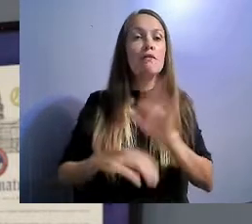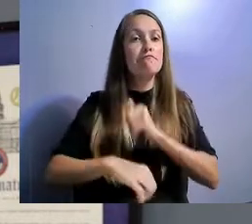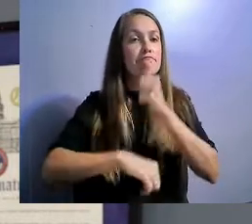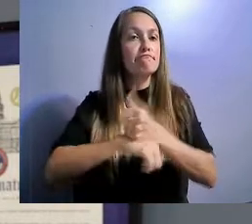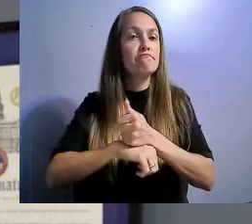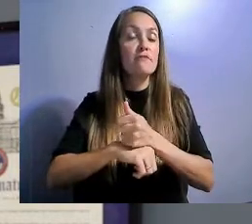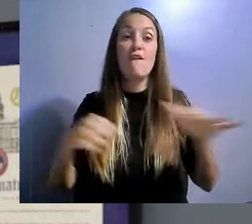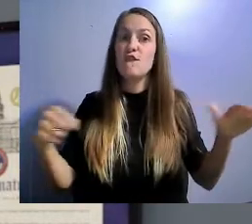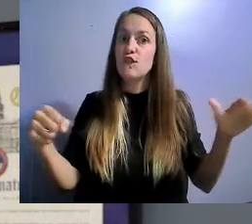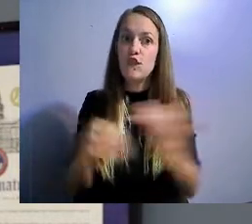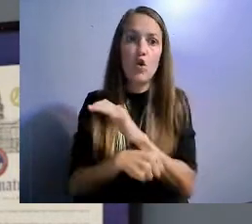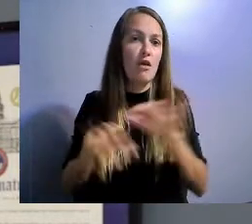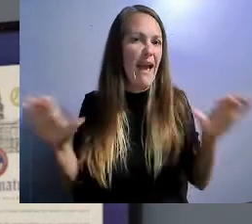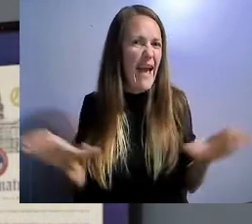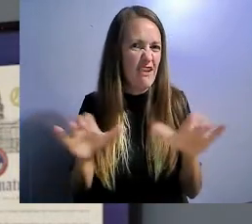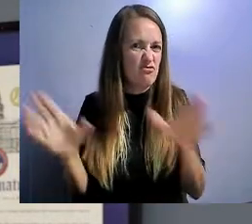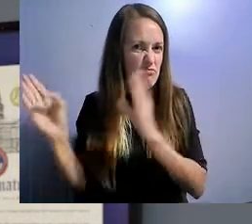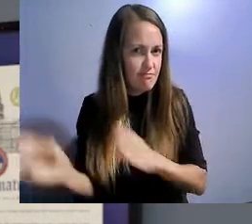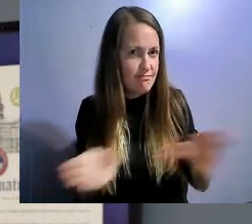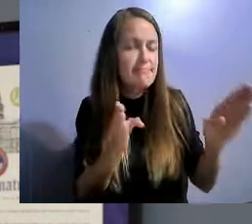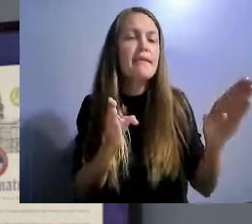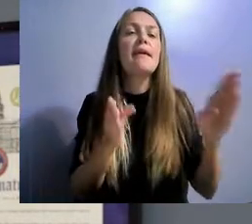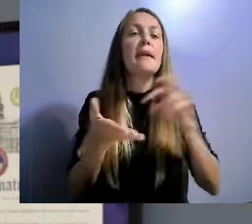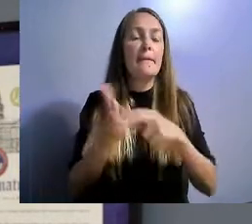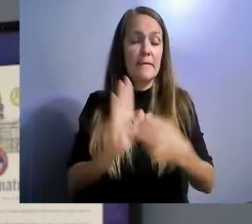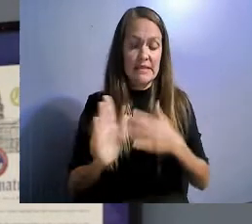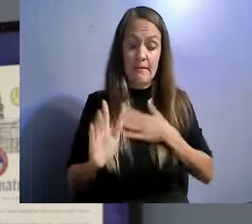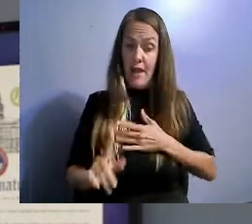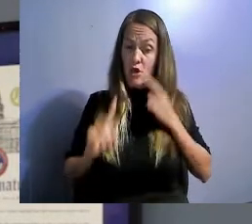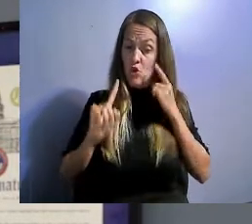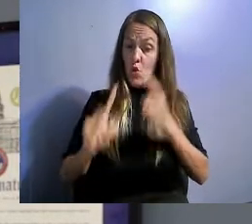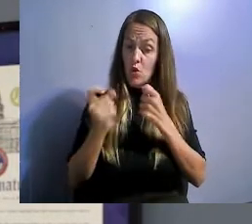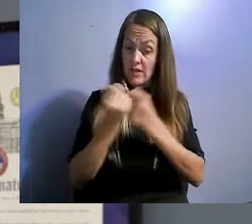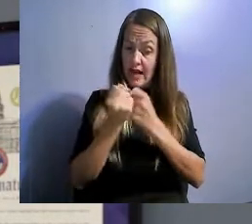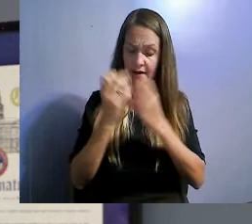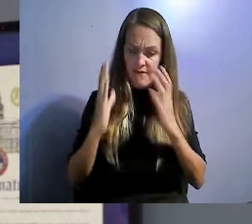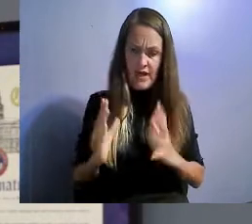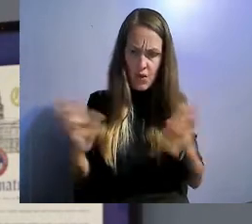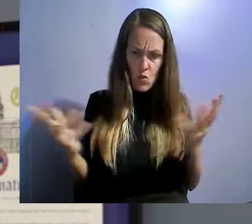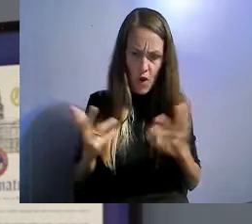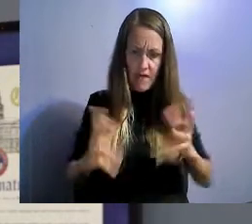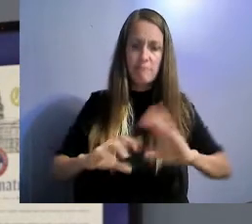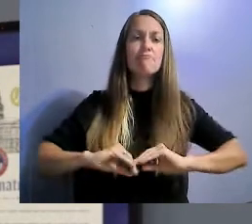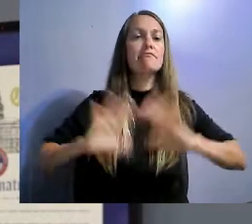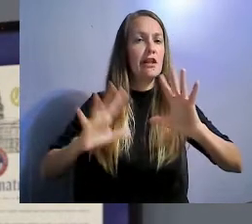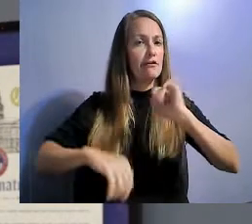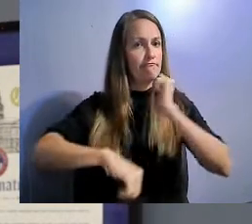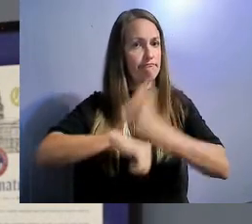and the steps that they would need to take if they want to engage in that work in their everyday lives.